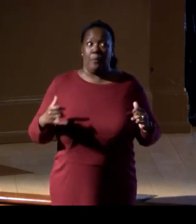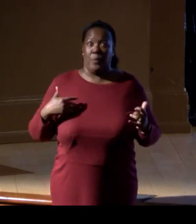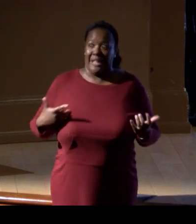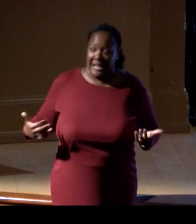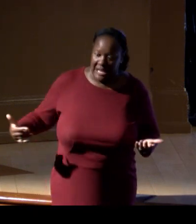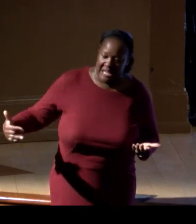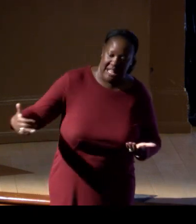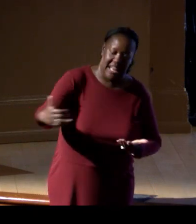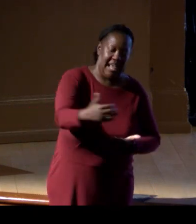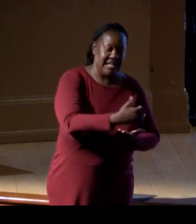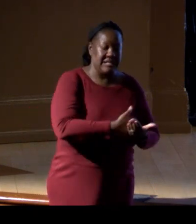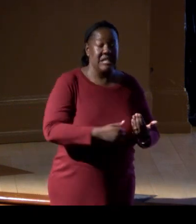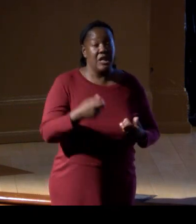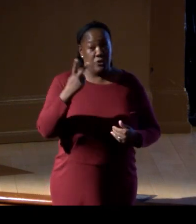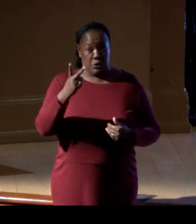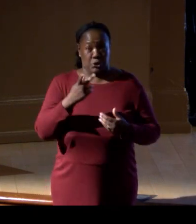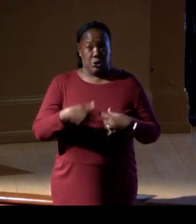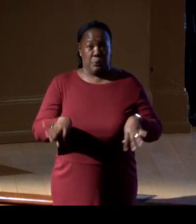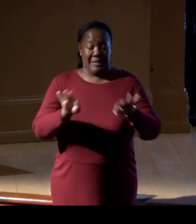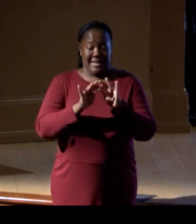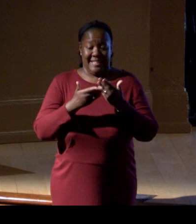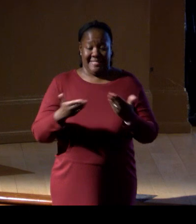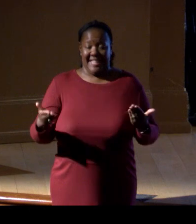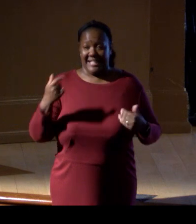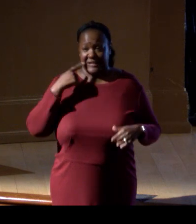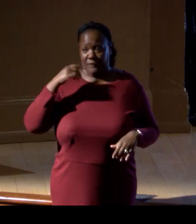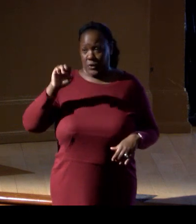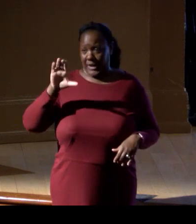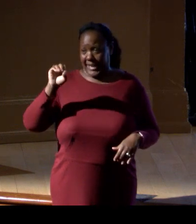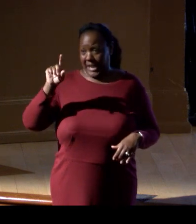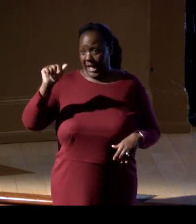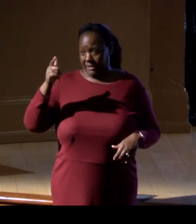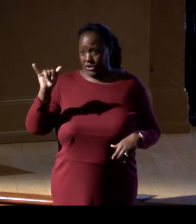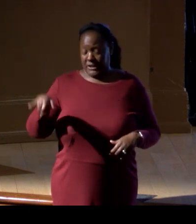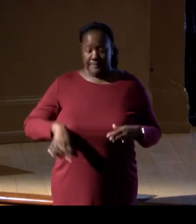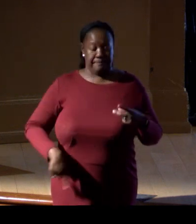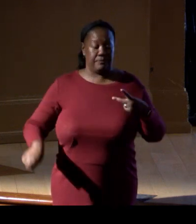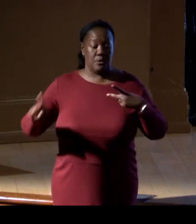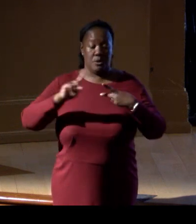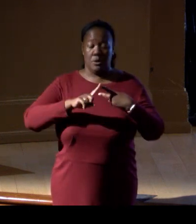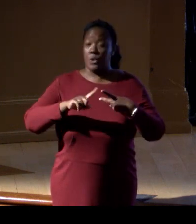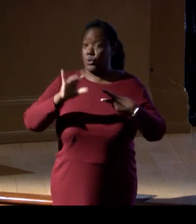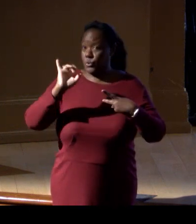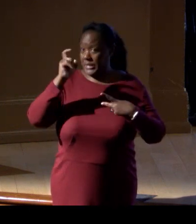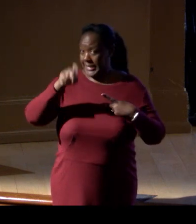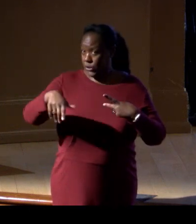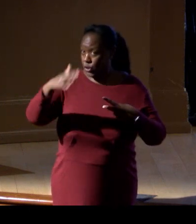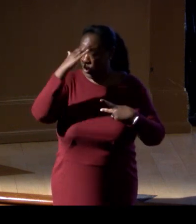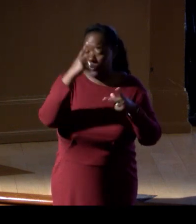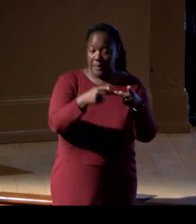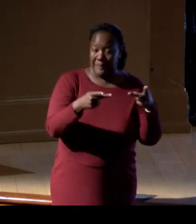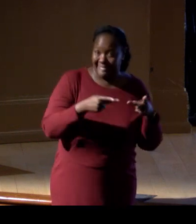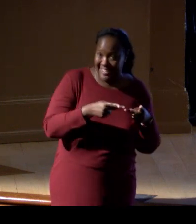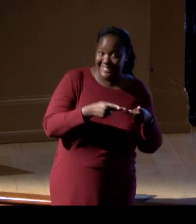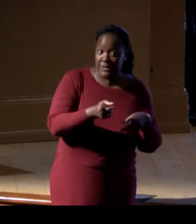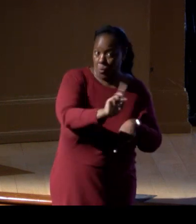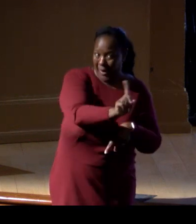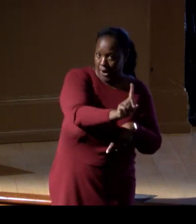two key things you need to know for ecology, generally, place and number. Where is it, and how many of 'em are there?